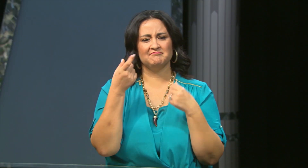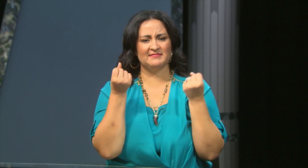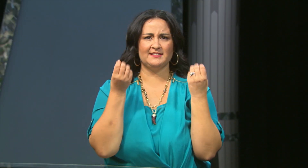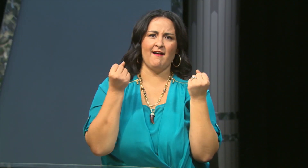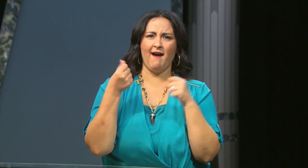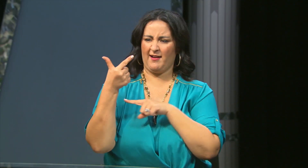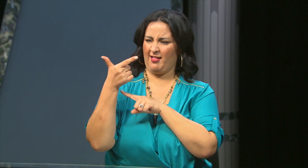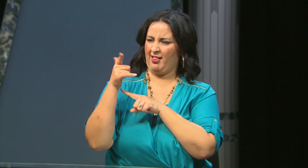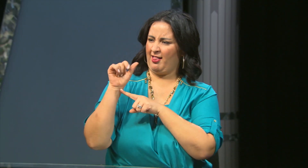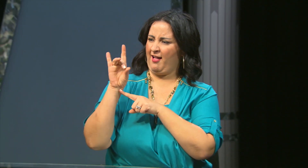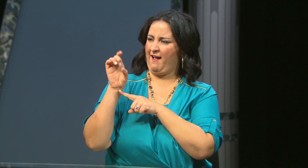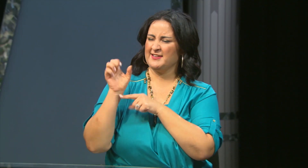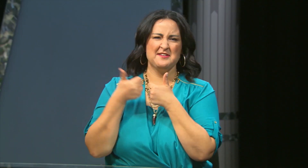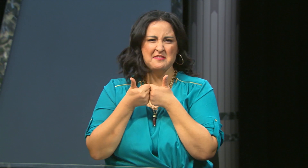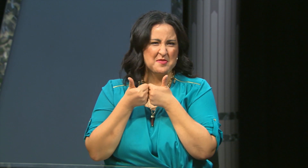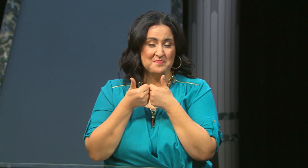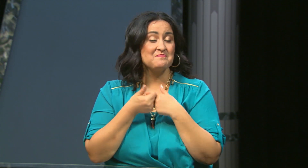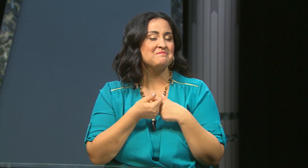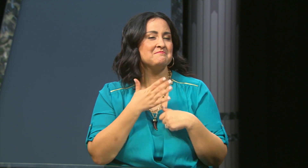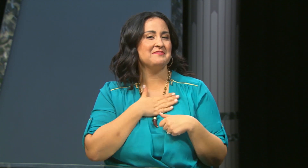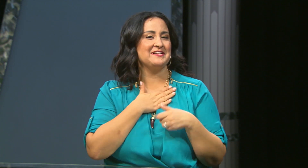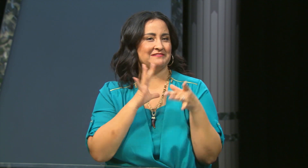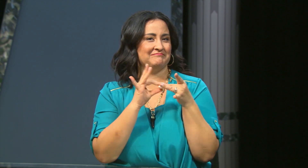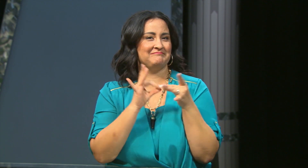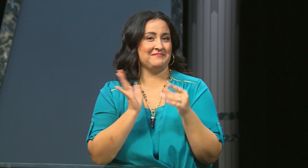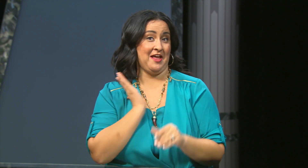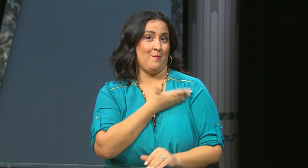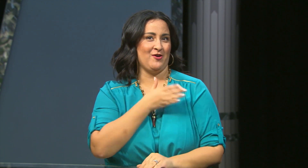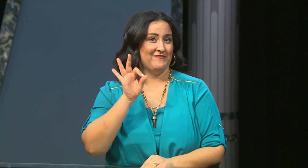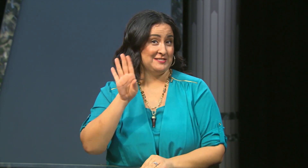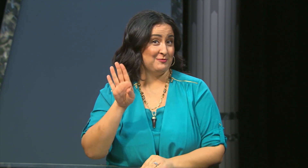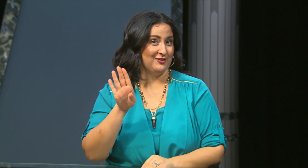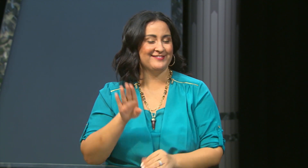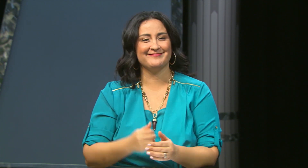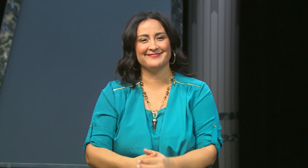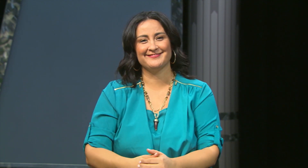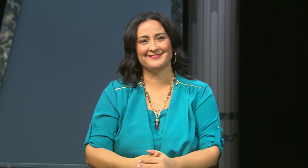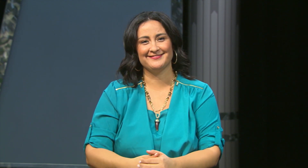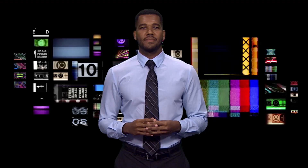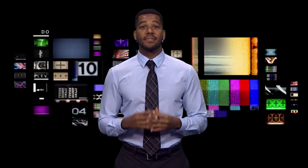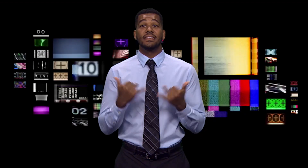How do you sign Glide? Be sure to tell us on Facebook.